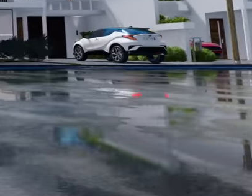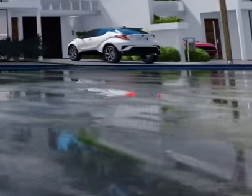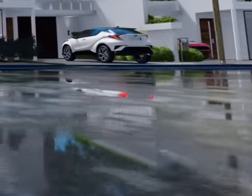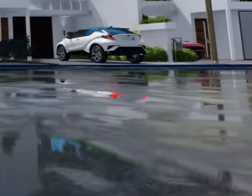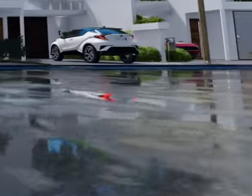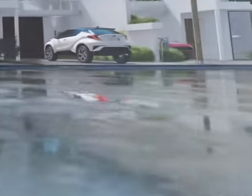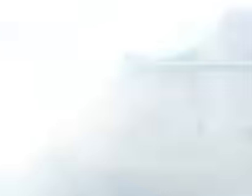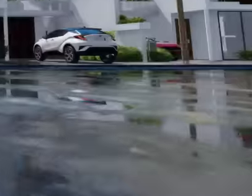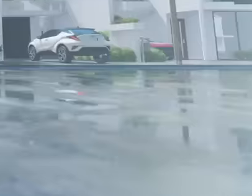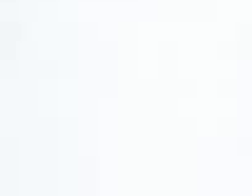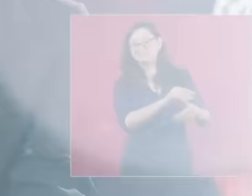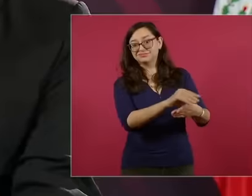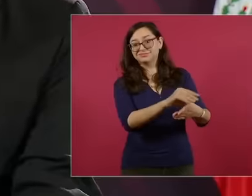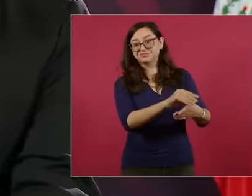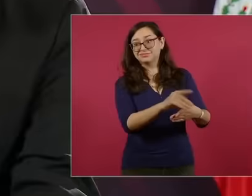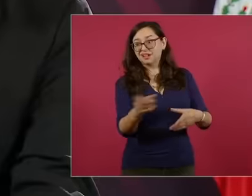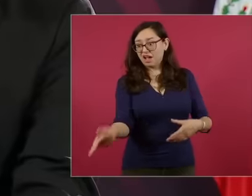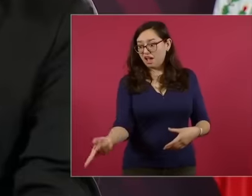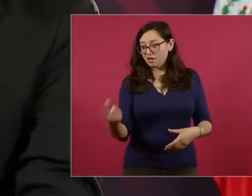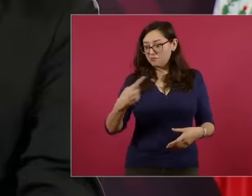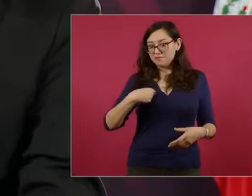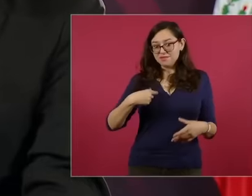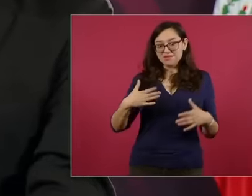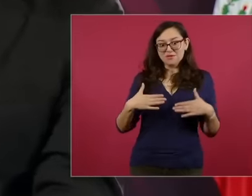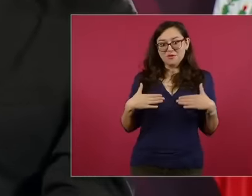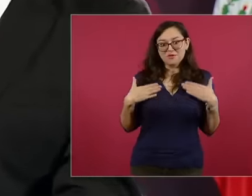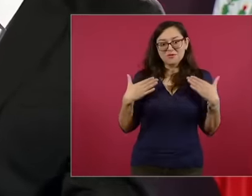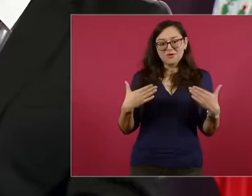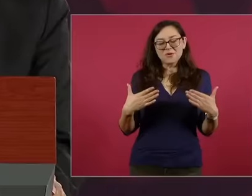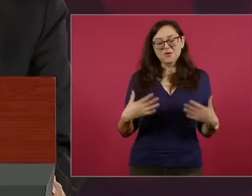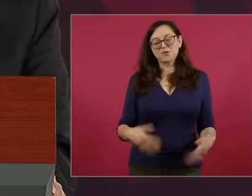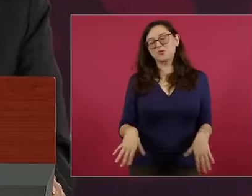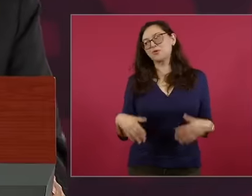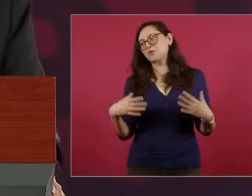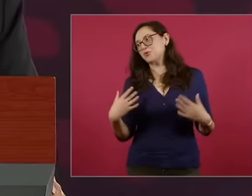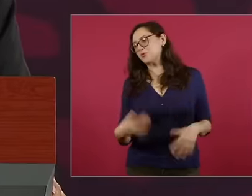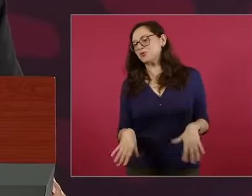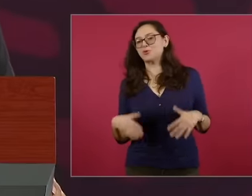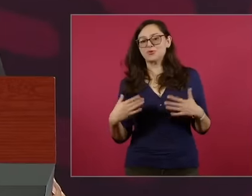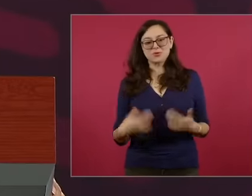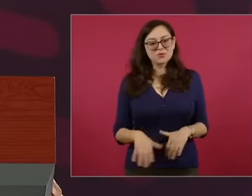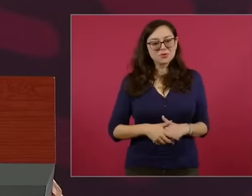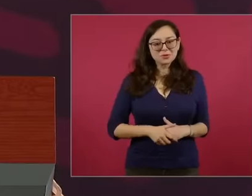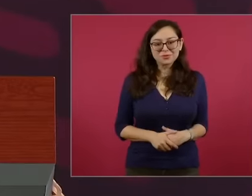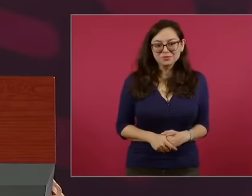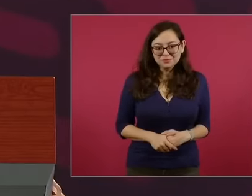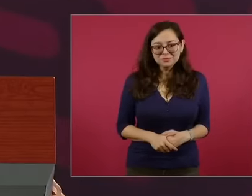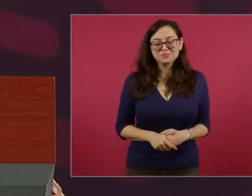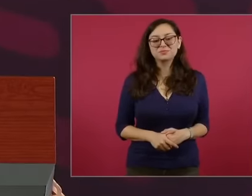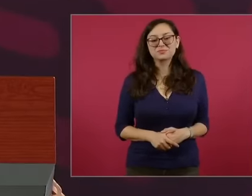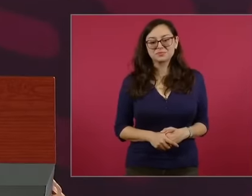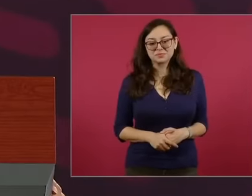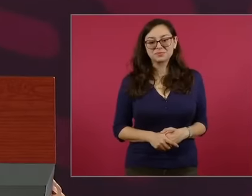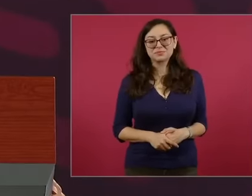previously announced by former President Andrés Manuel López Obrador. The workers of the